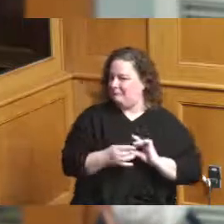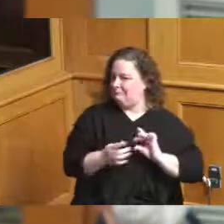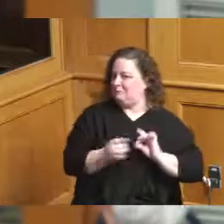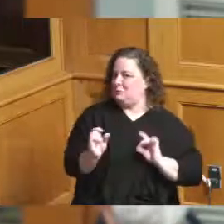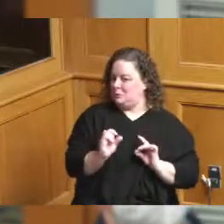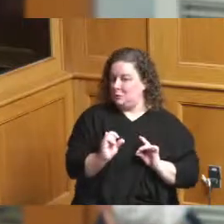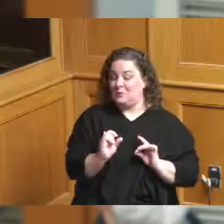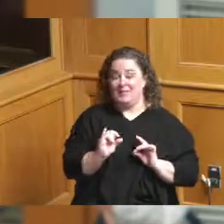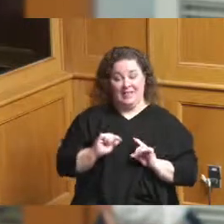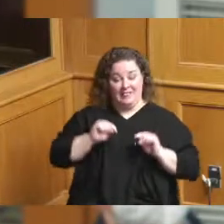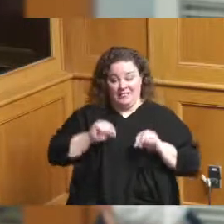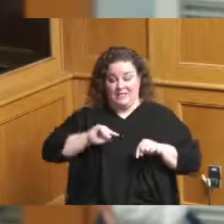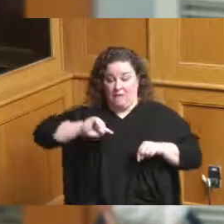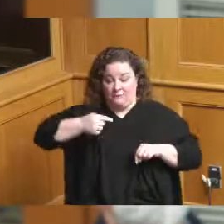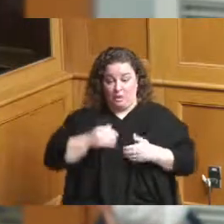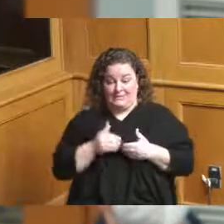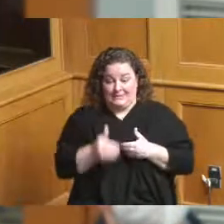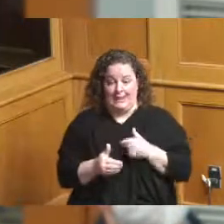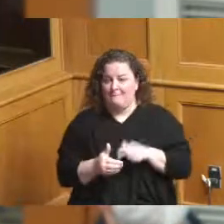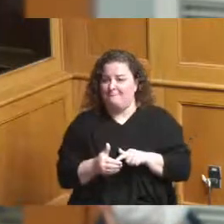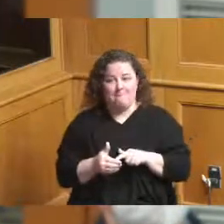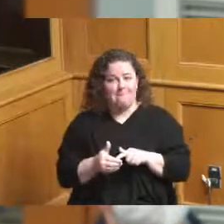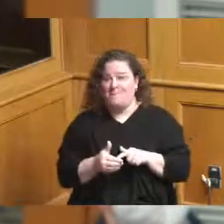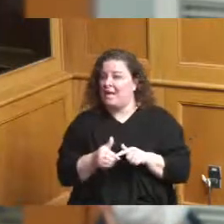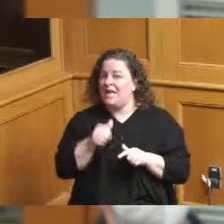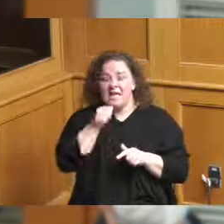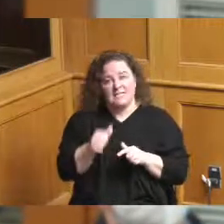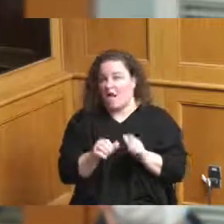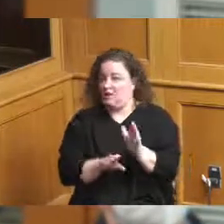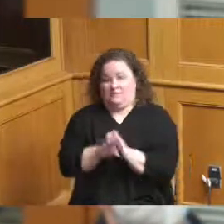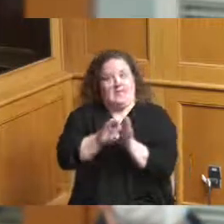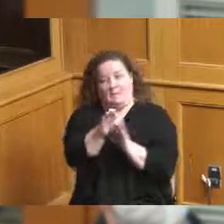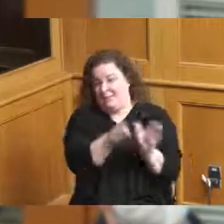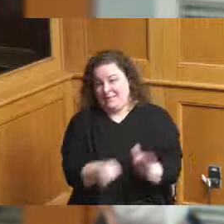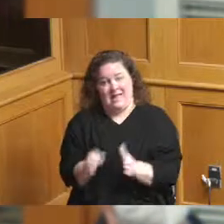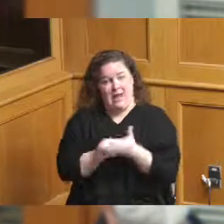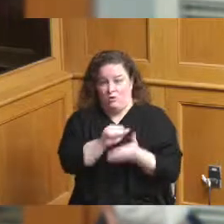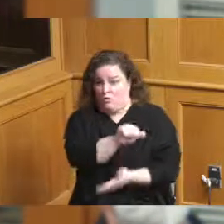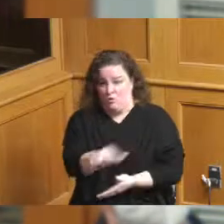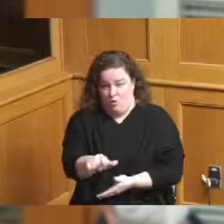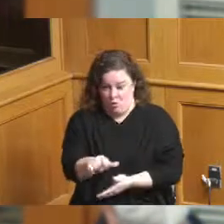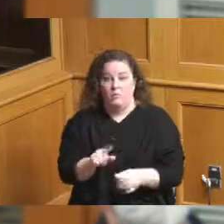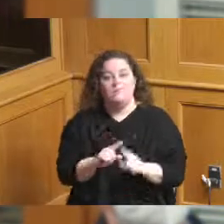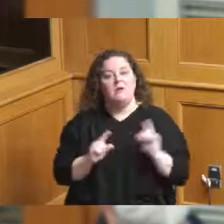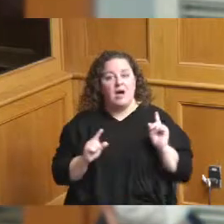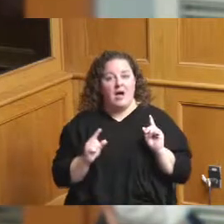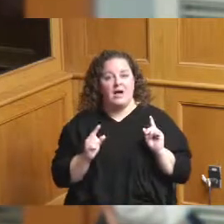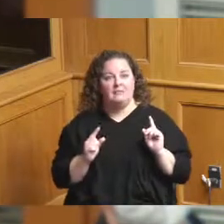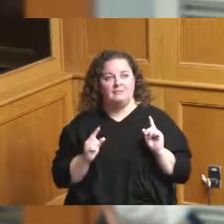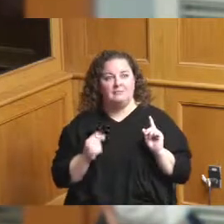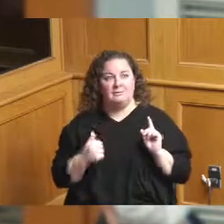the process this by no means is a development plan this is just saying someone needs to be empowered